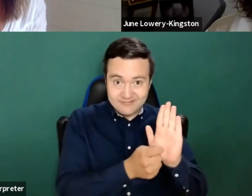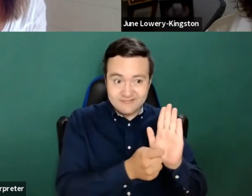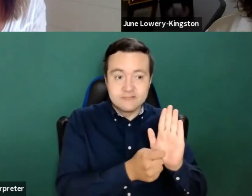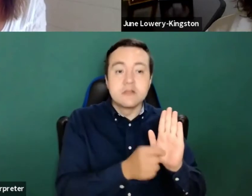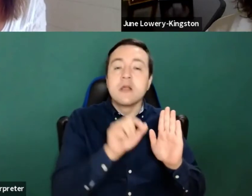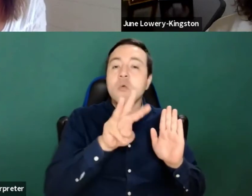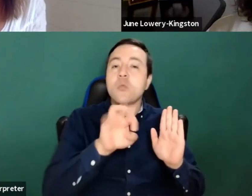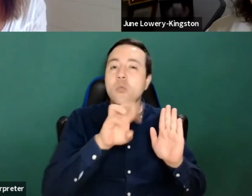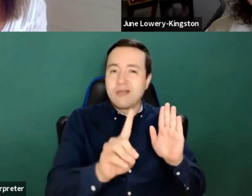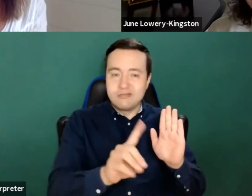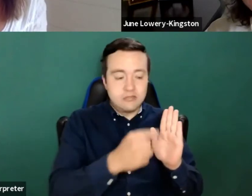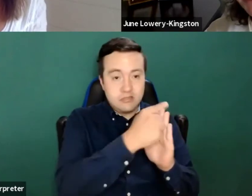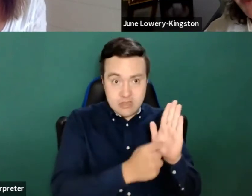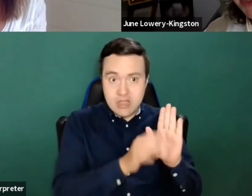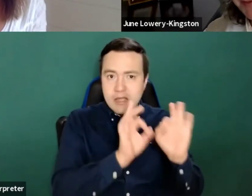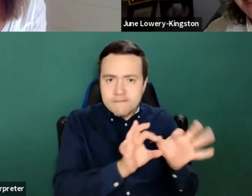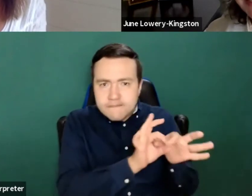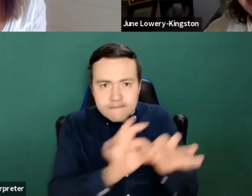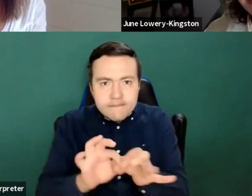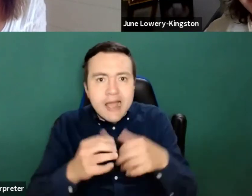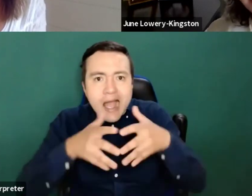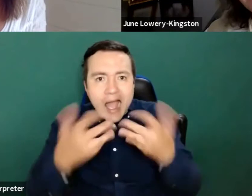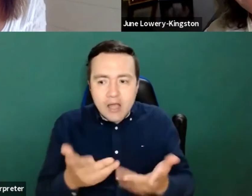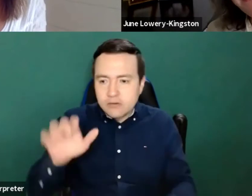with that and what is a harmonized European standard.